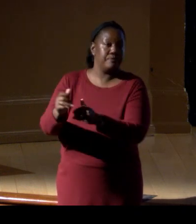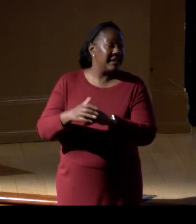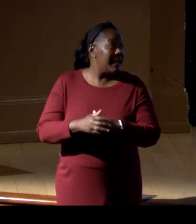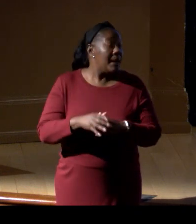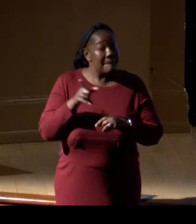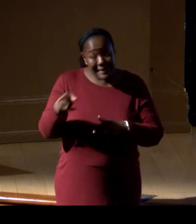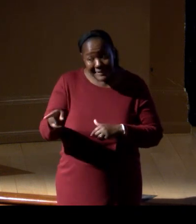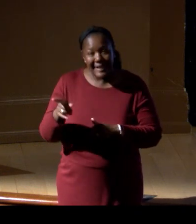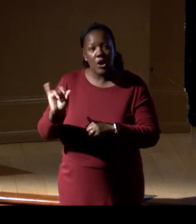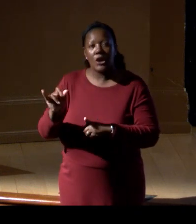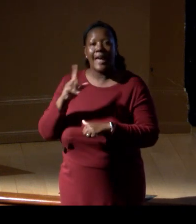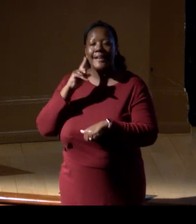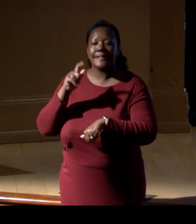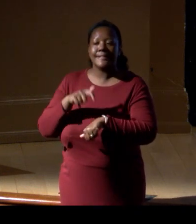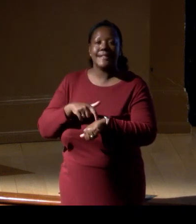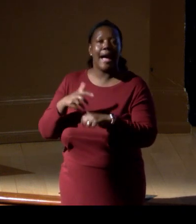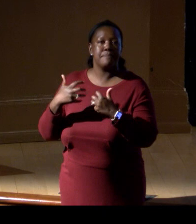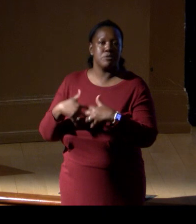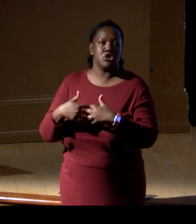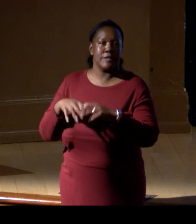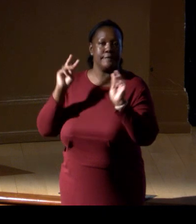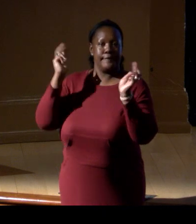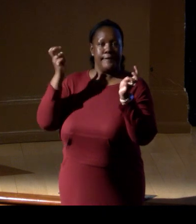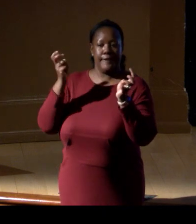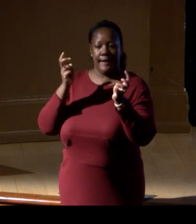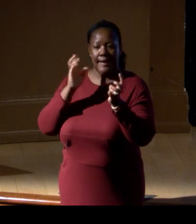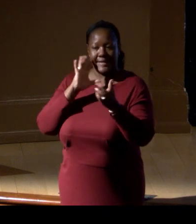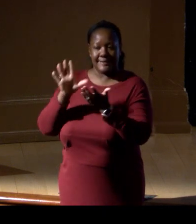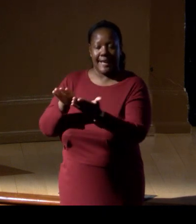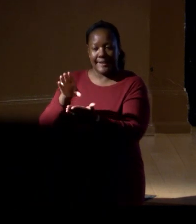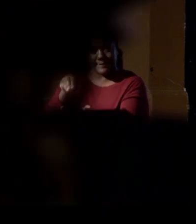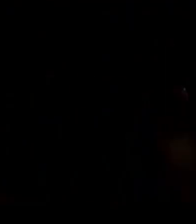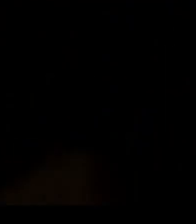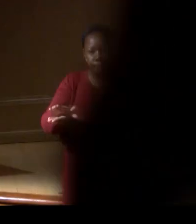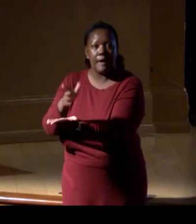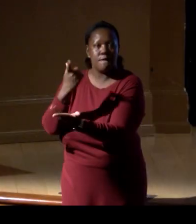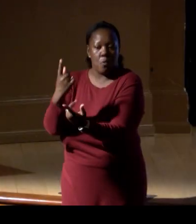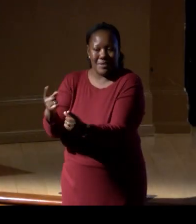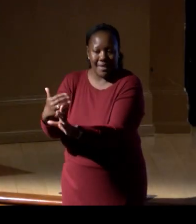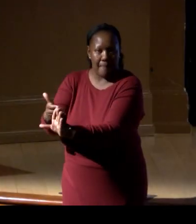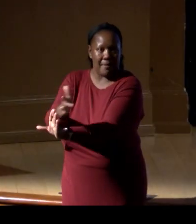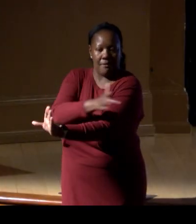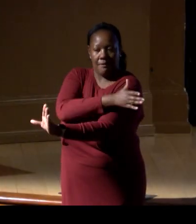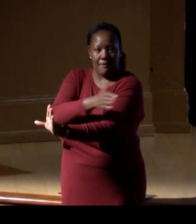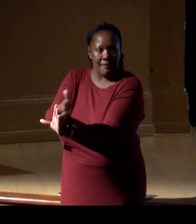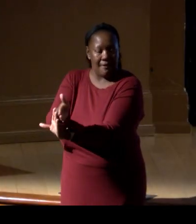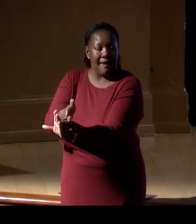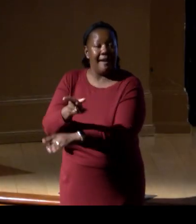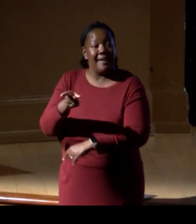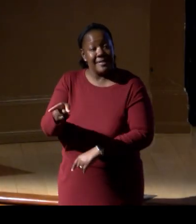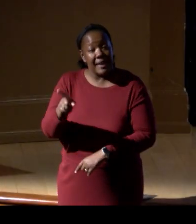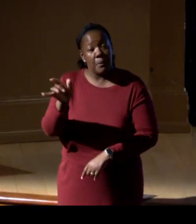they were time capsules, as Ellen said before, they were the only way for us